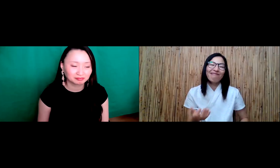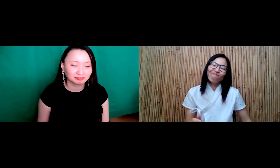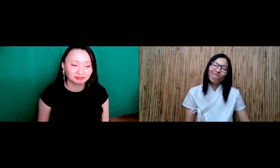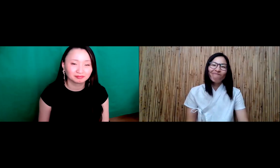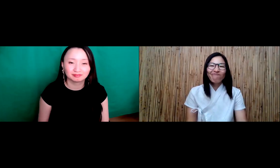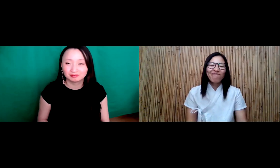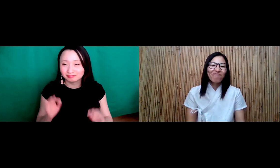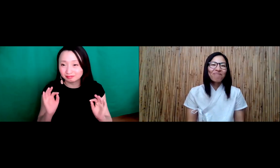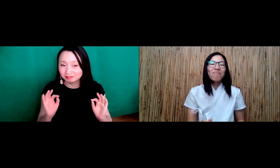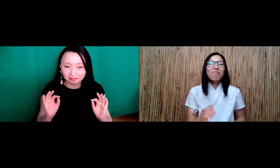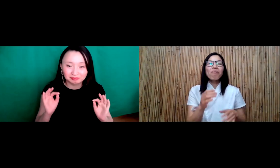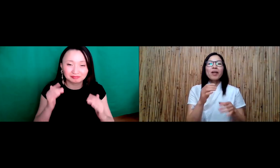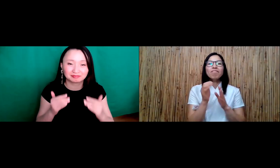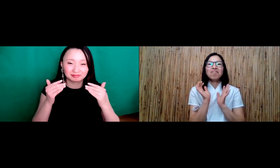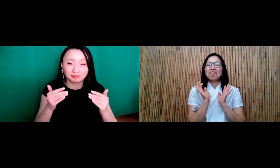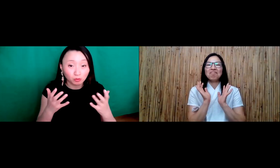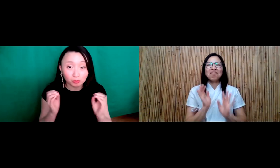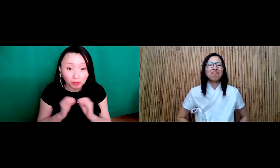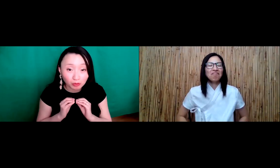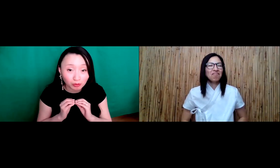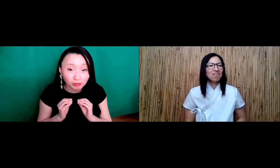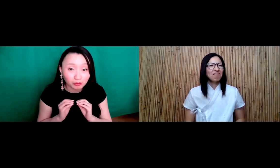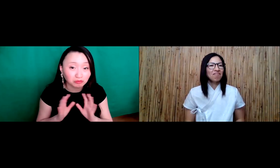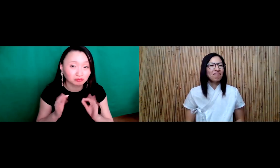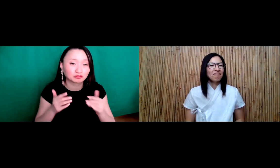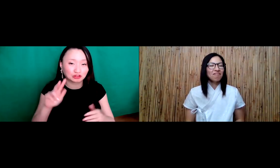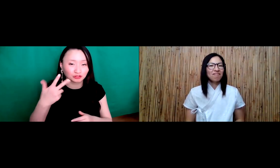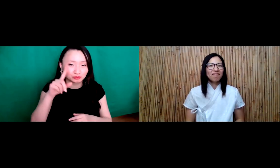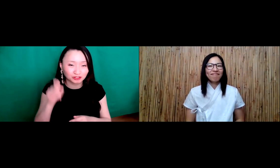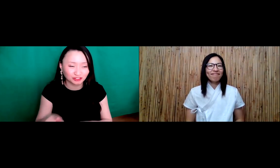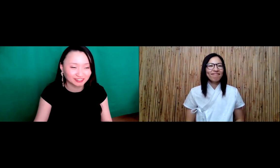there are positives about other languages that there are some downsides to it as well.